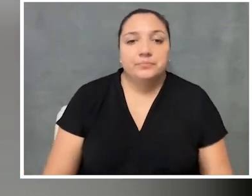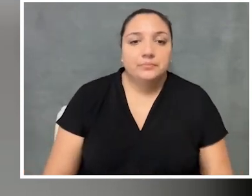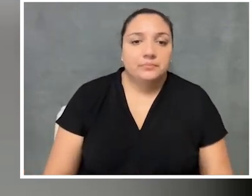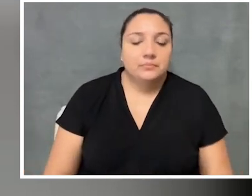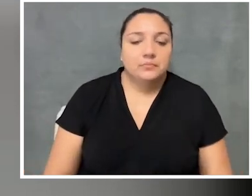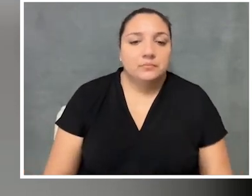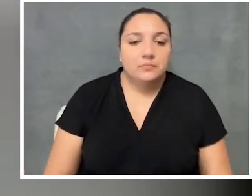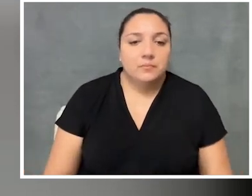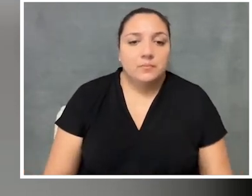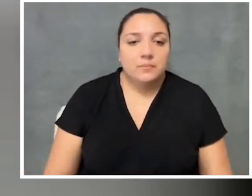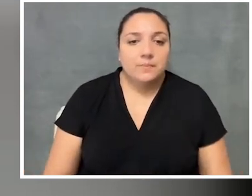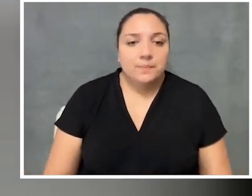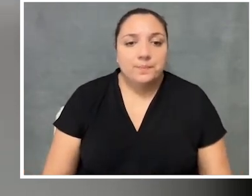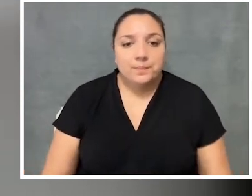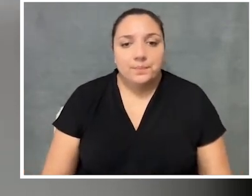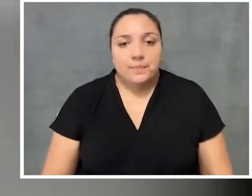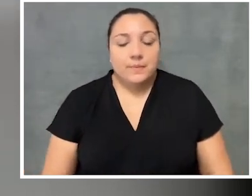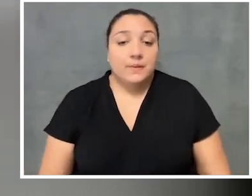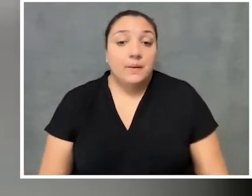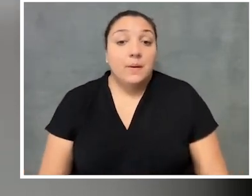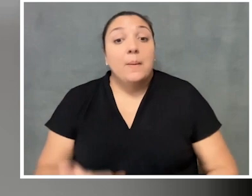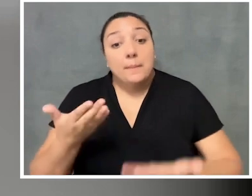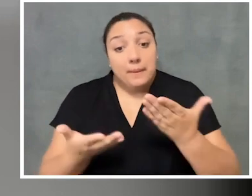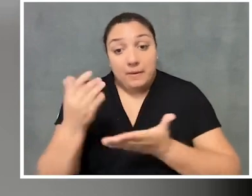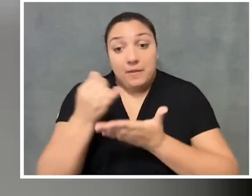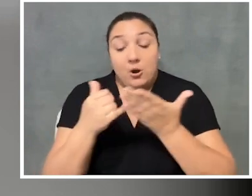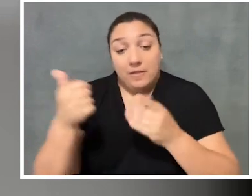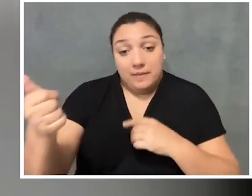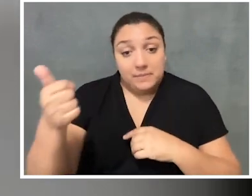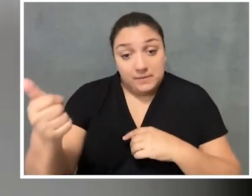I've involved artists in drafting audio descriptions